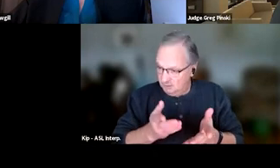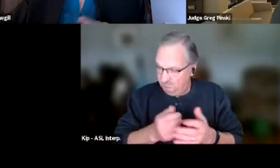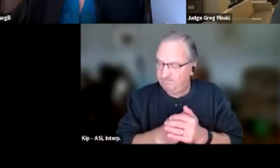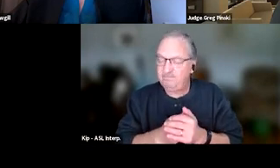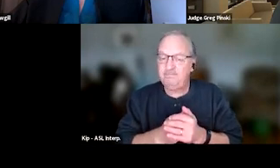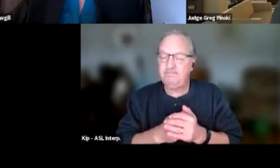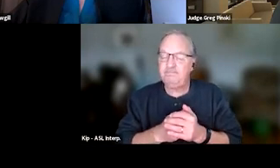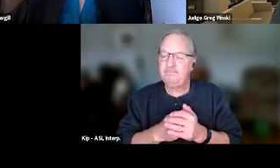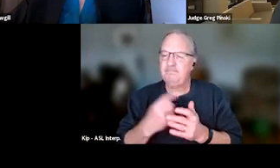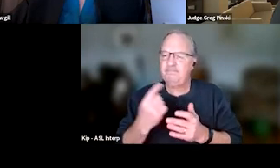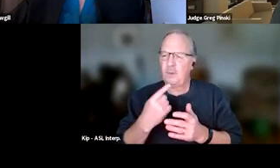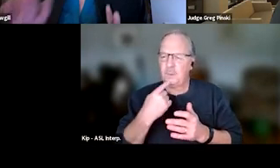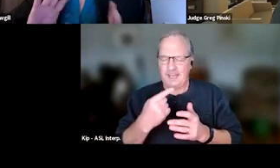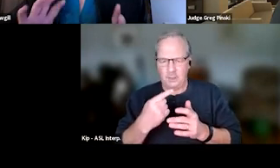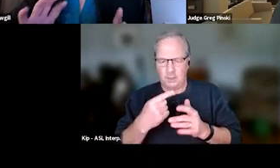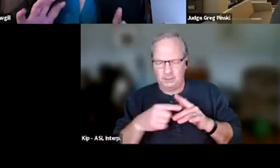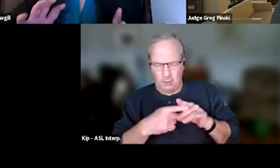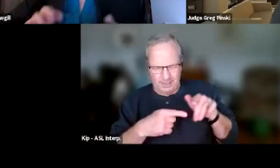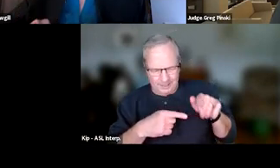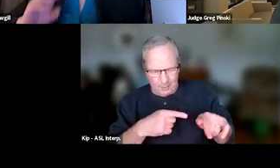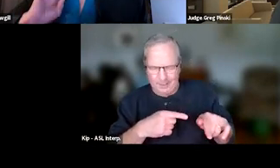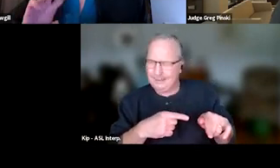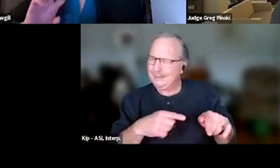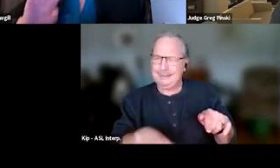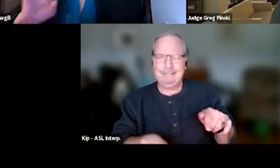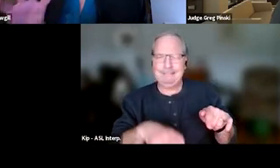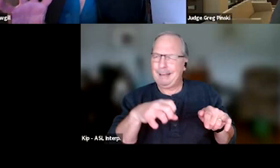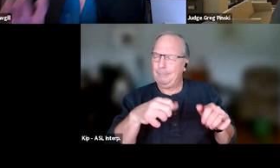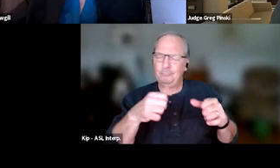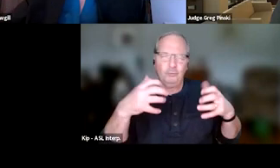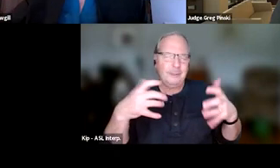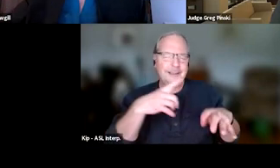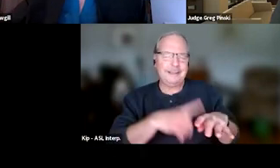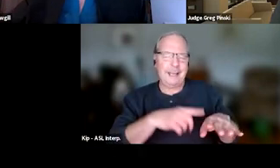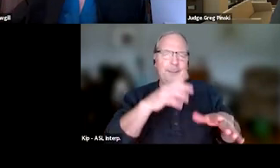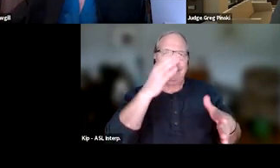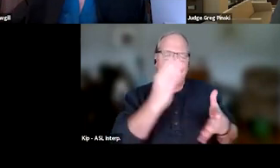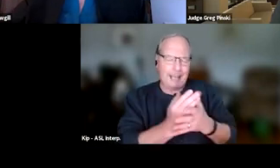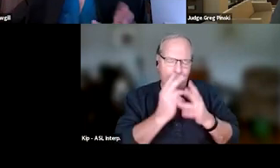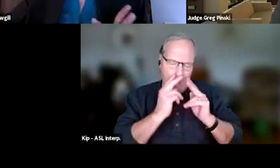if you're starting to go down a trial where you're spending too much time, stop, look at these questions and see where you've gone astray,